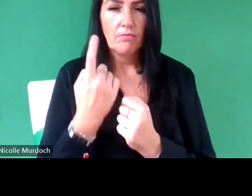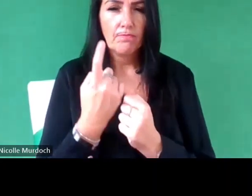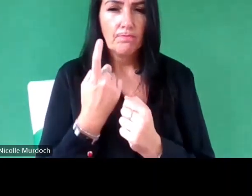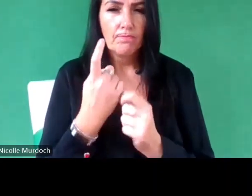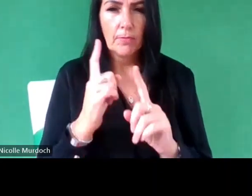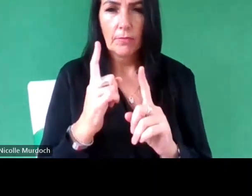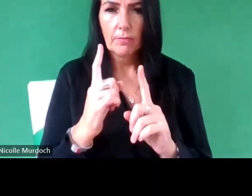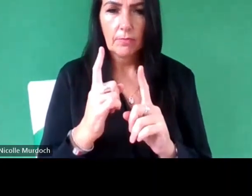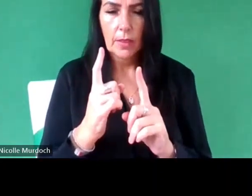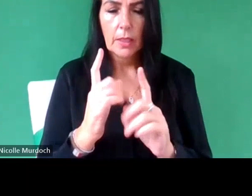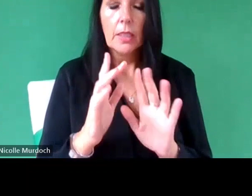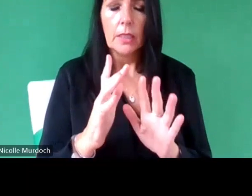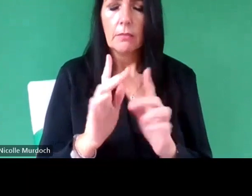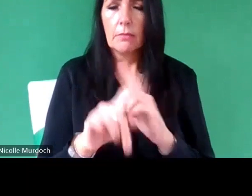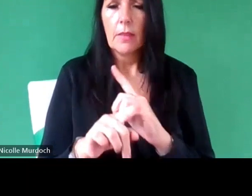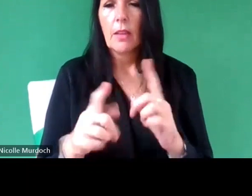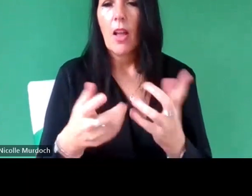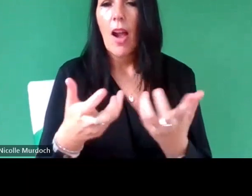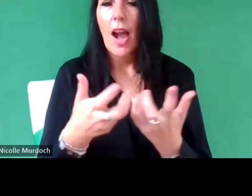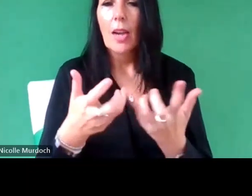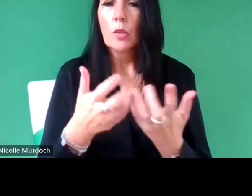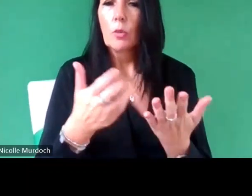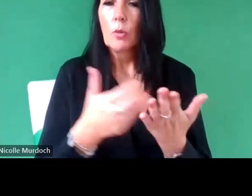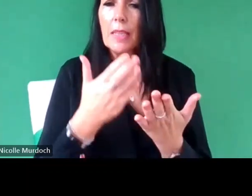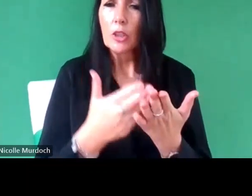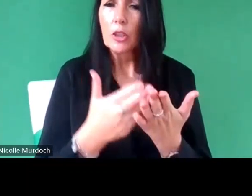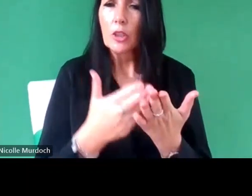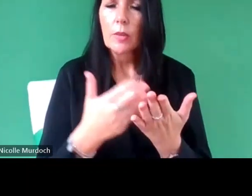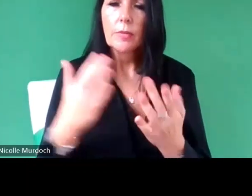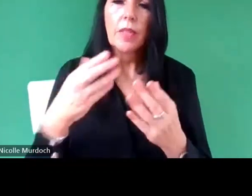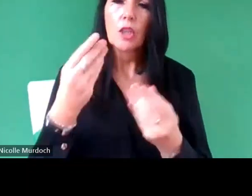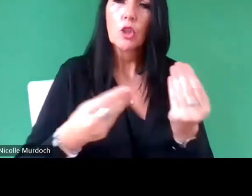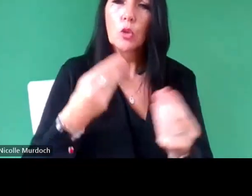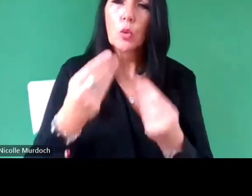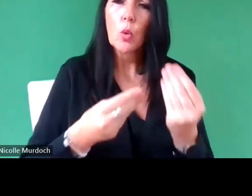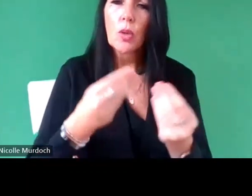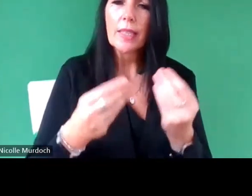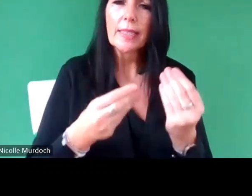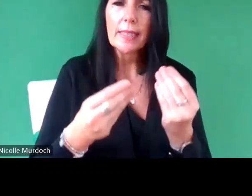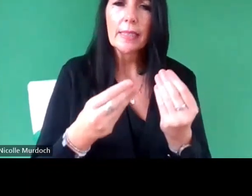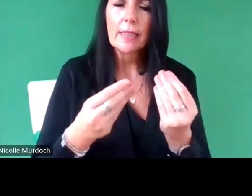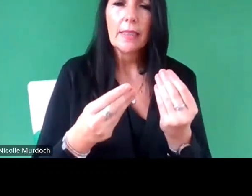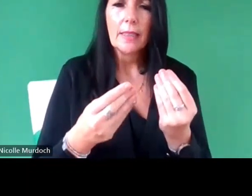question to but how can we ensure that stories from lower economic areas industrial areas urban